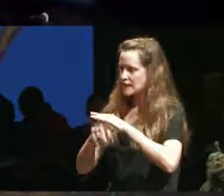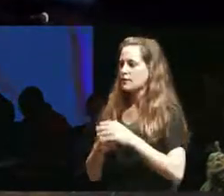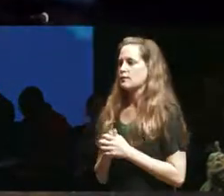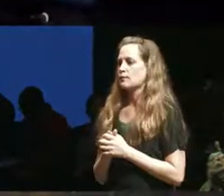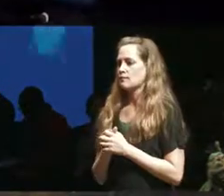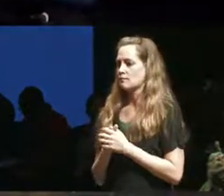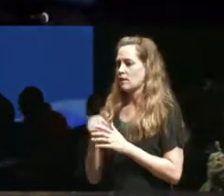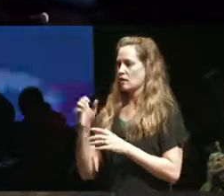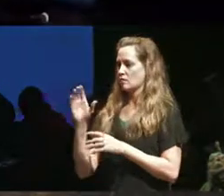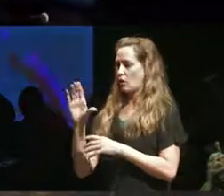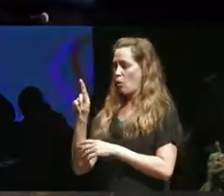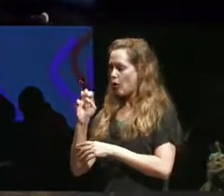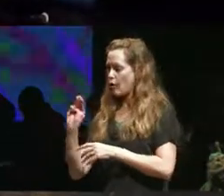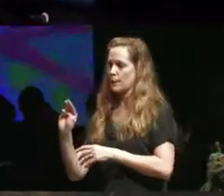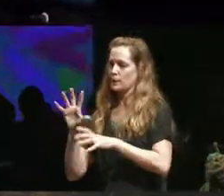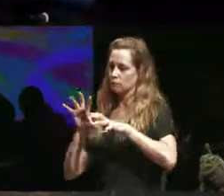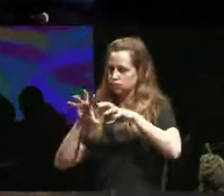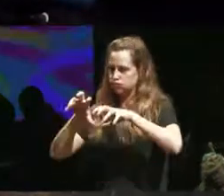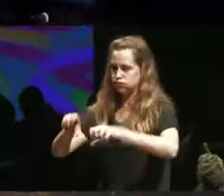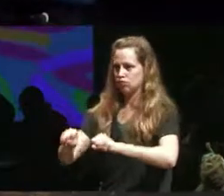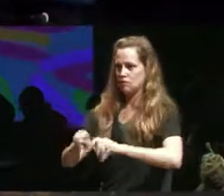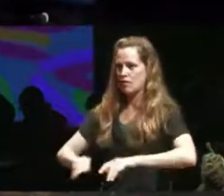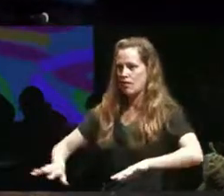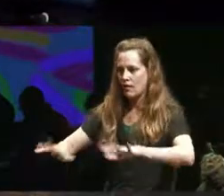that impacts us and what that ends up looking like